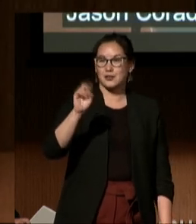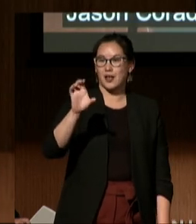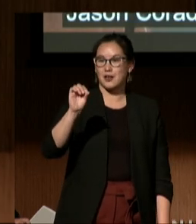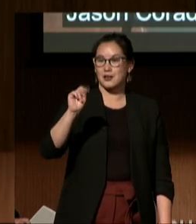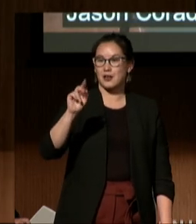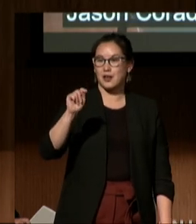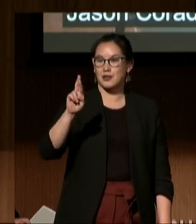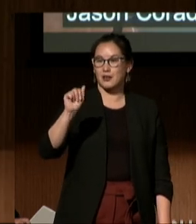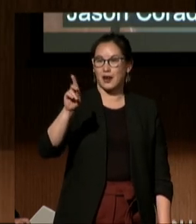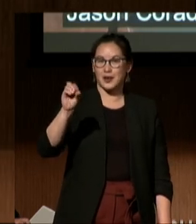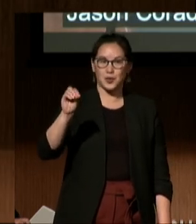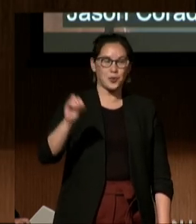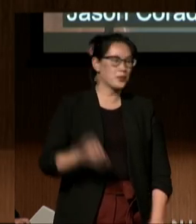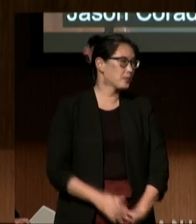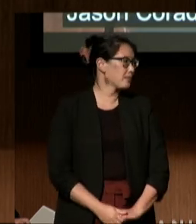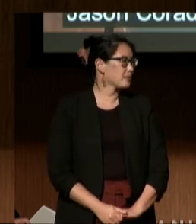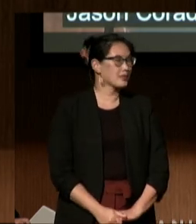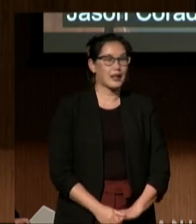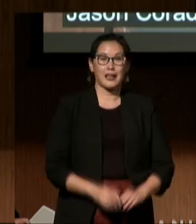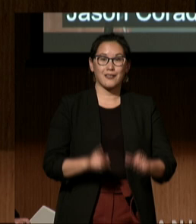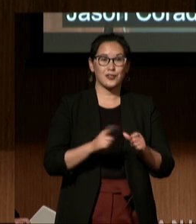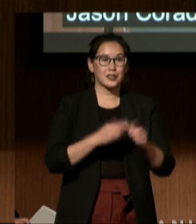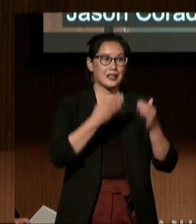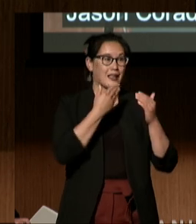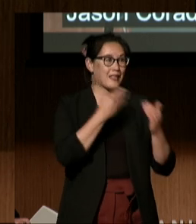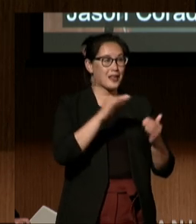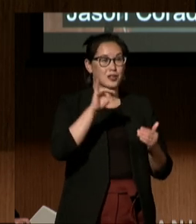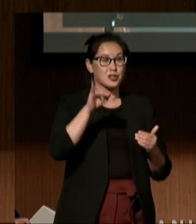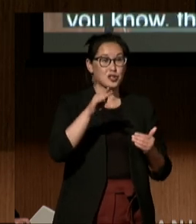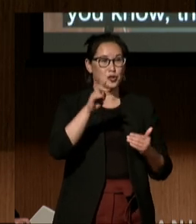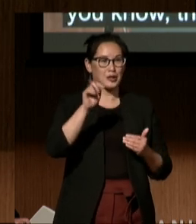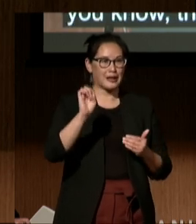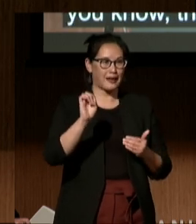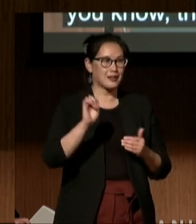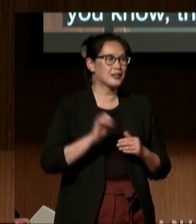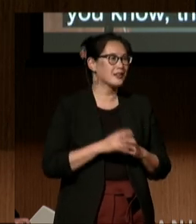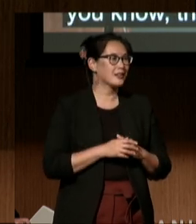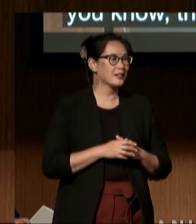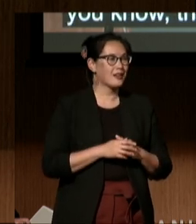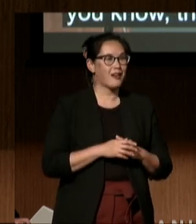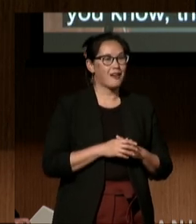I'd like to say, you know, thank you to Juliet for having me and my family out here.